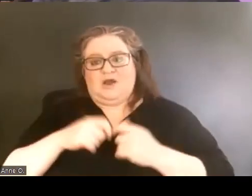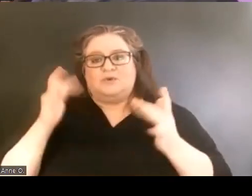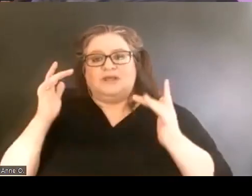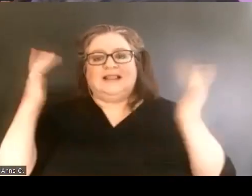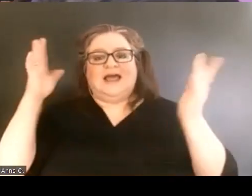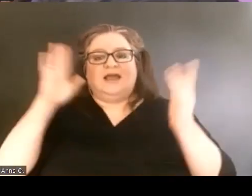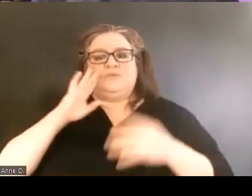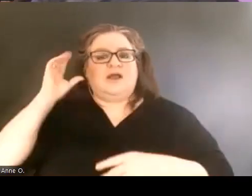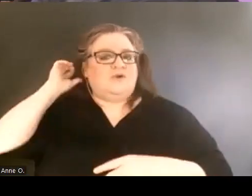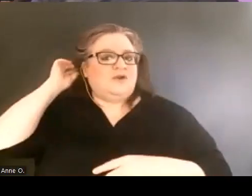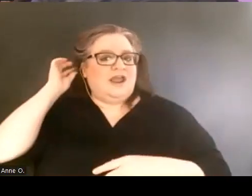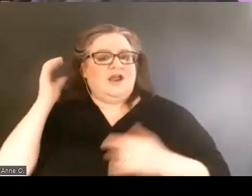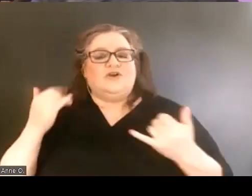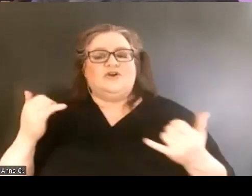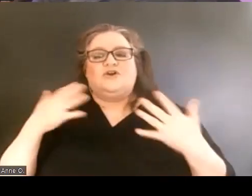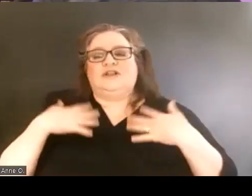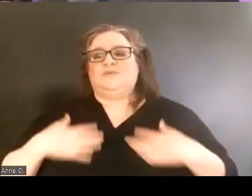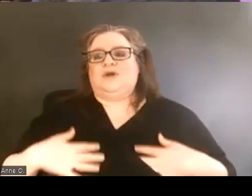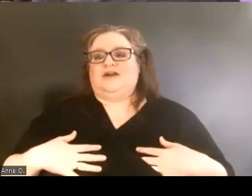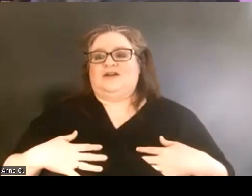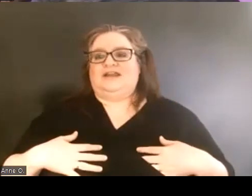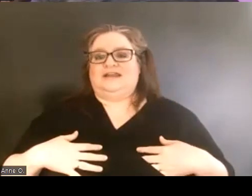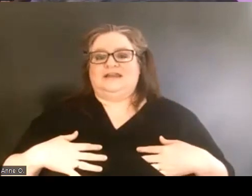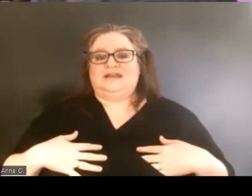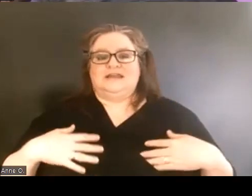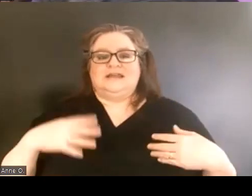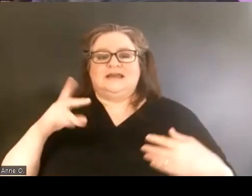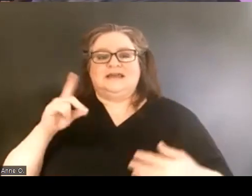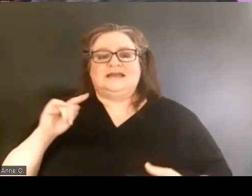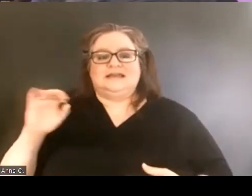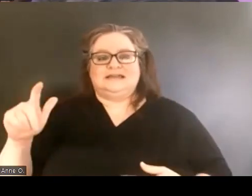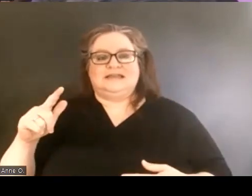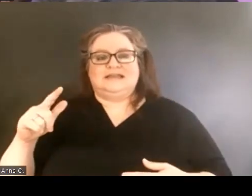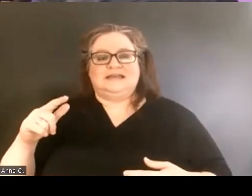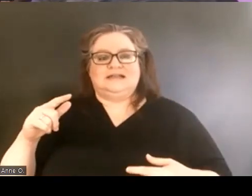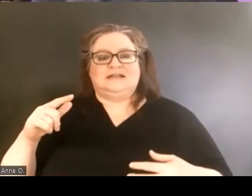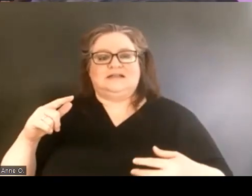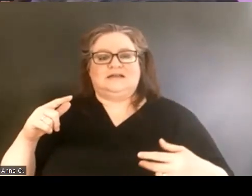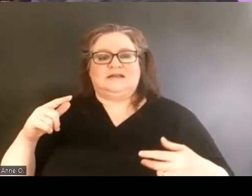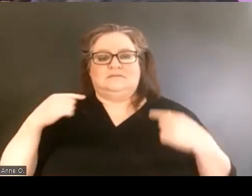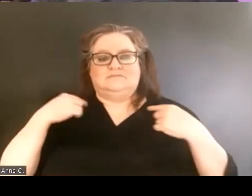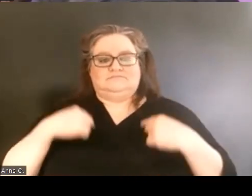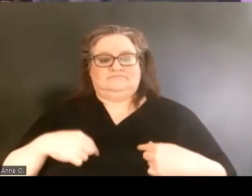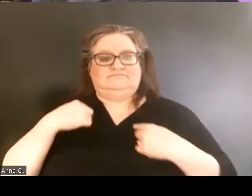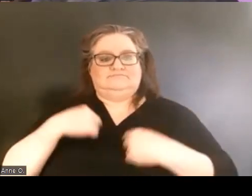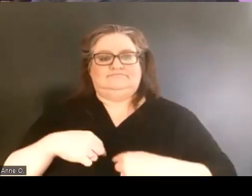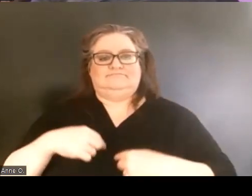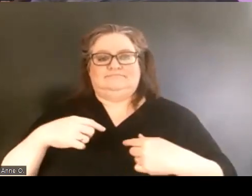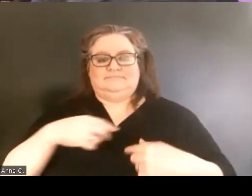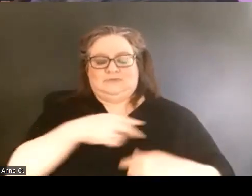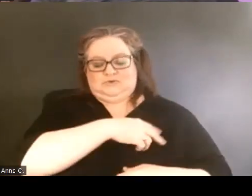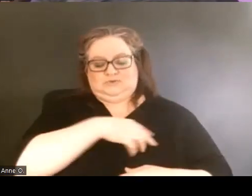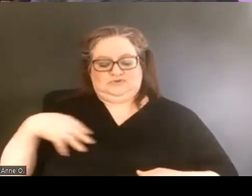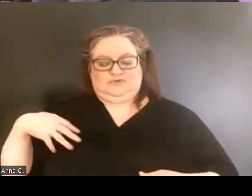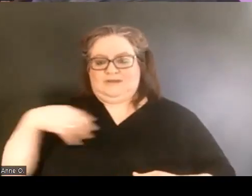currently wearing a teal striped polo, sitting in my power chair.